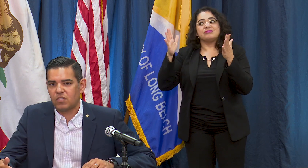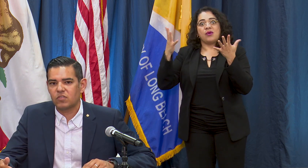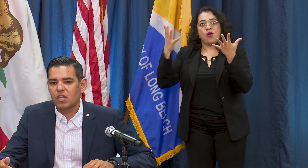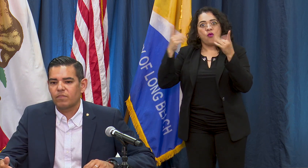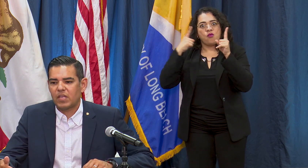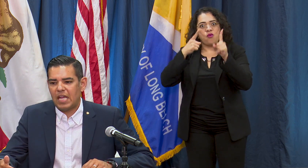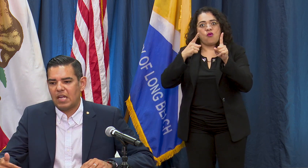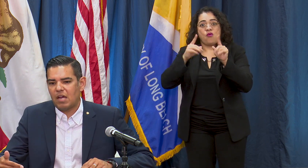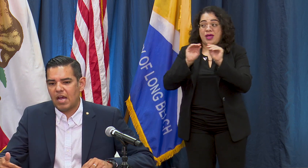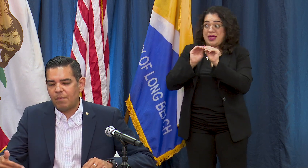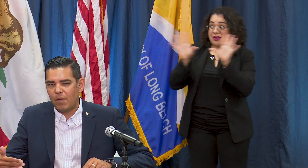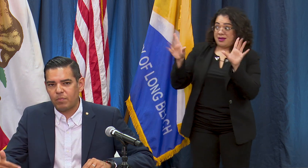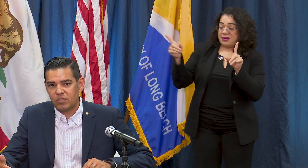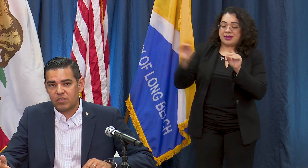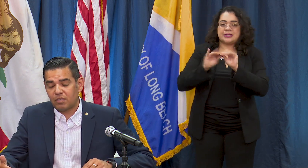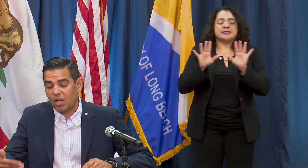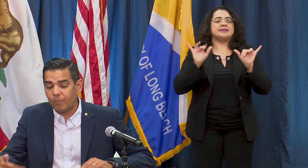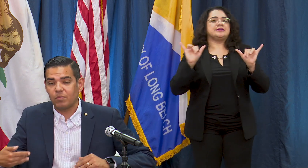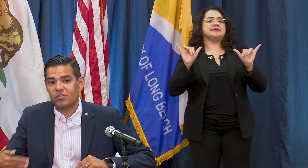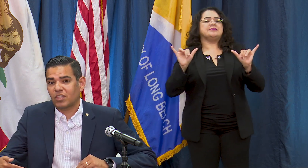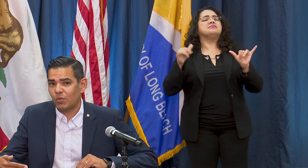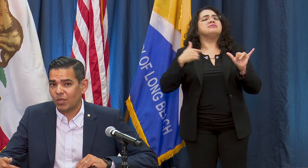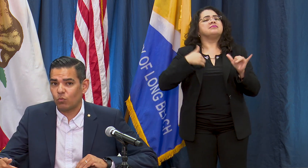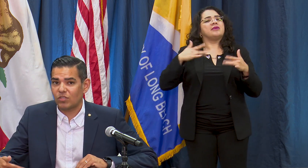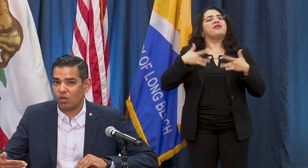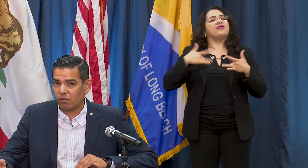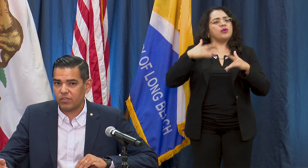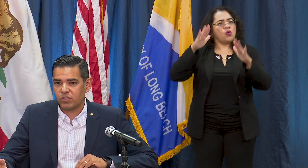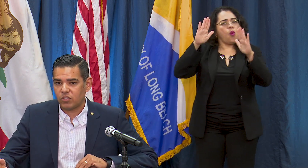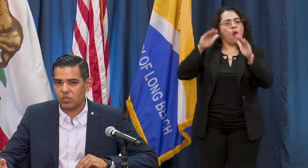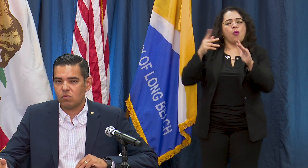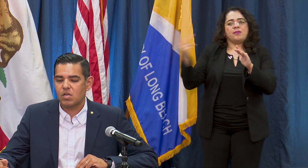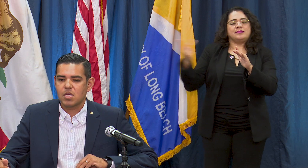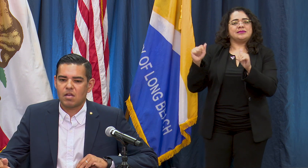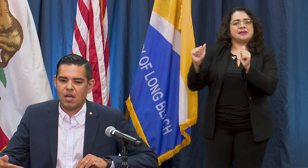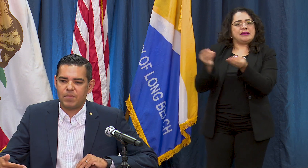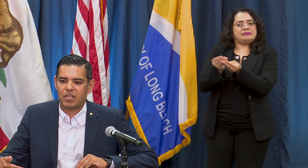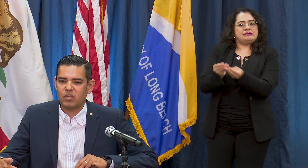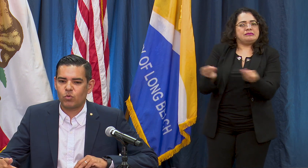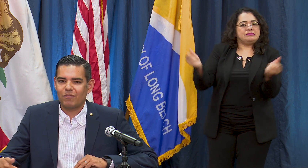is, and I'm optimistic that we can resolve this issue because we are